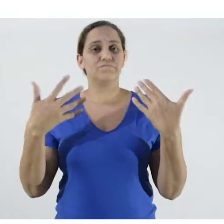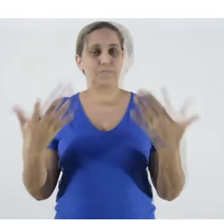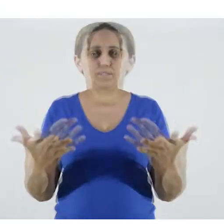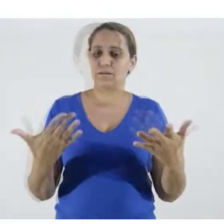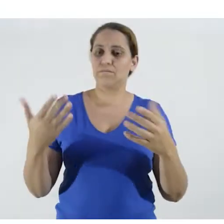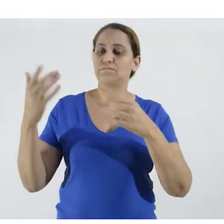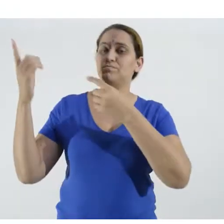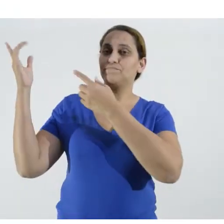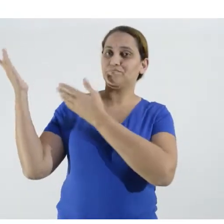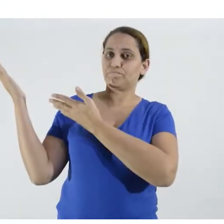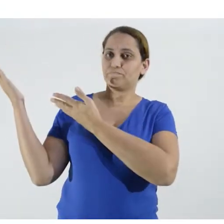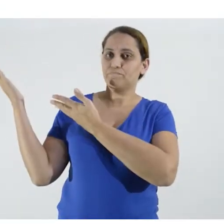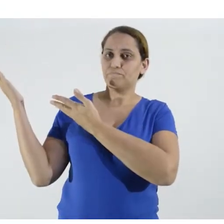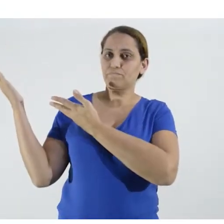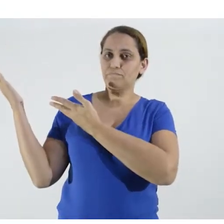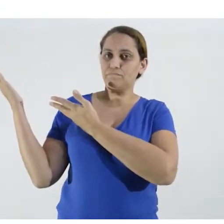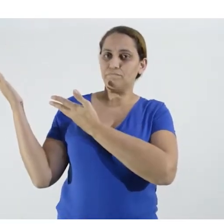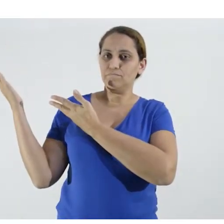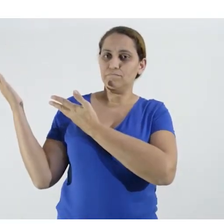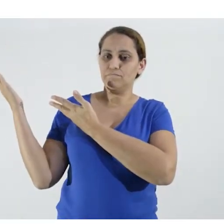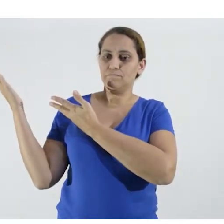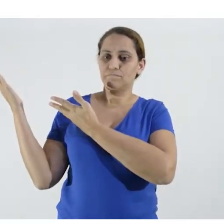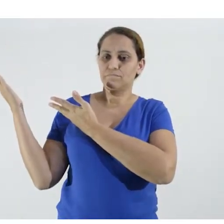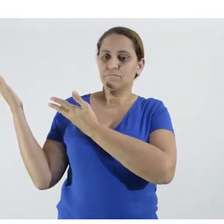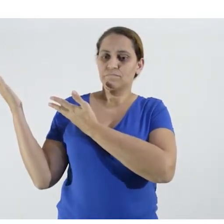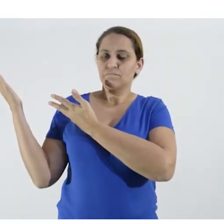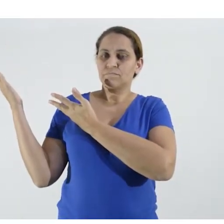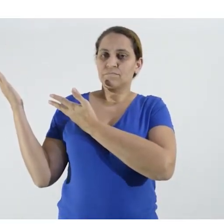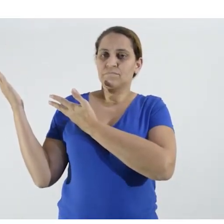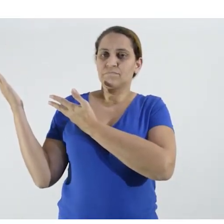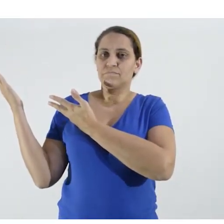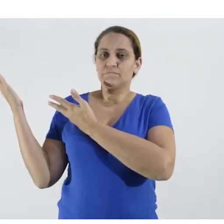shared by the family, just like the productive activity itself, which is also of